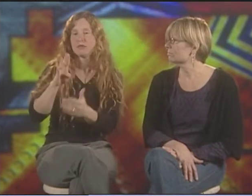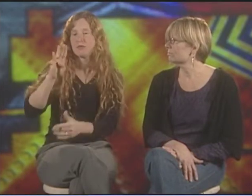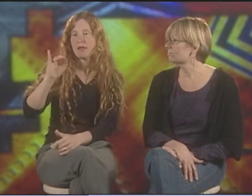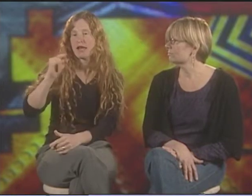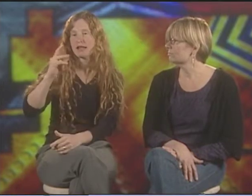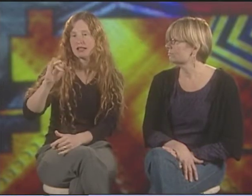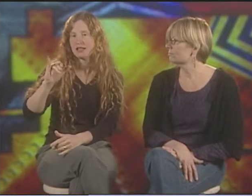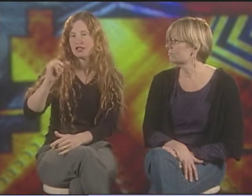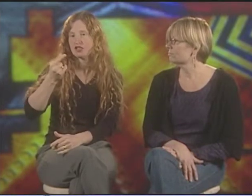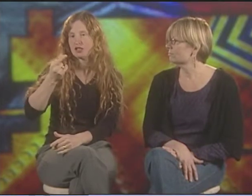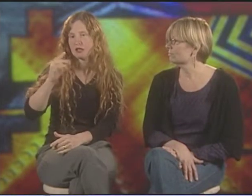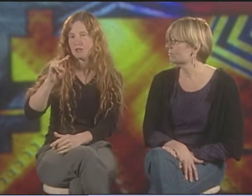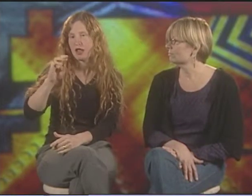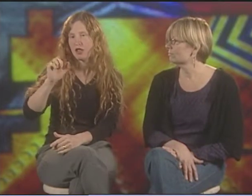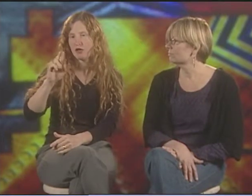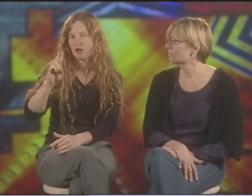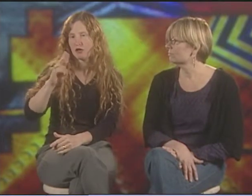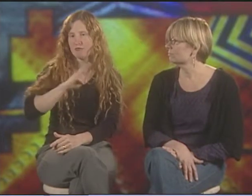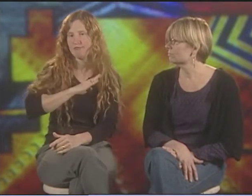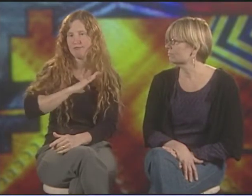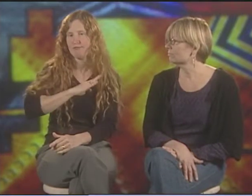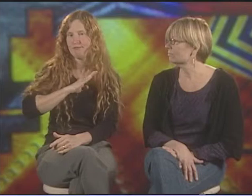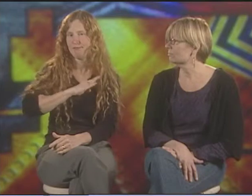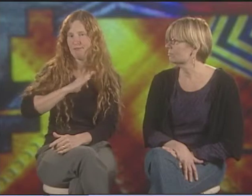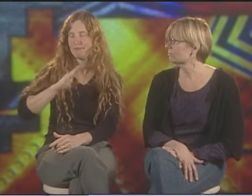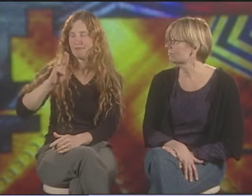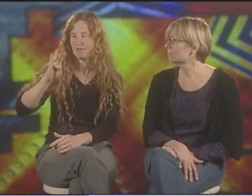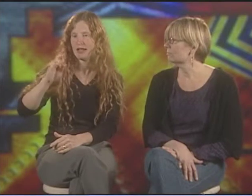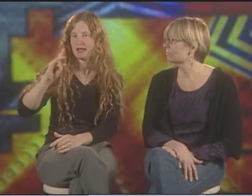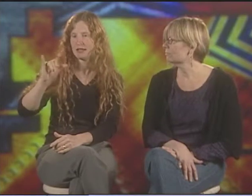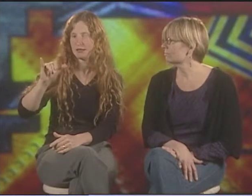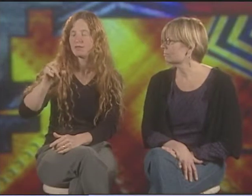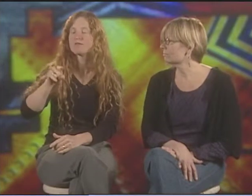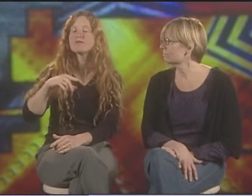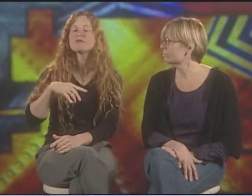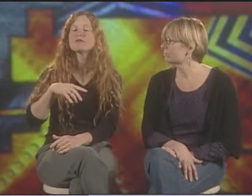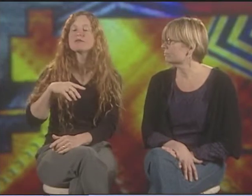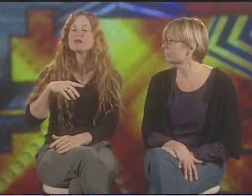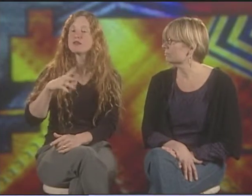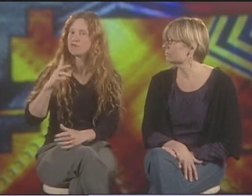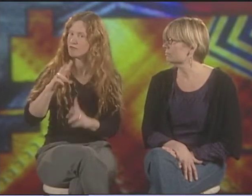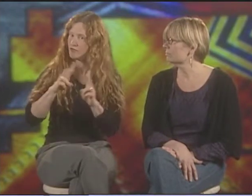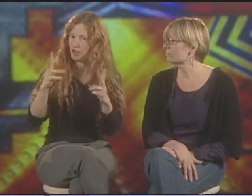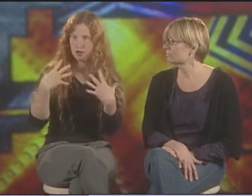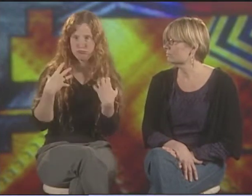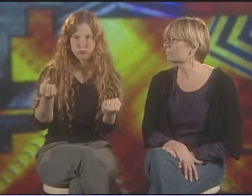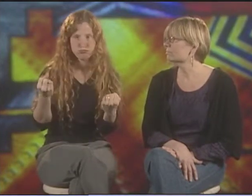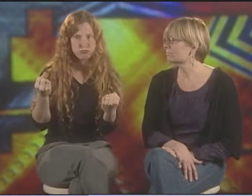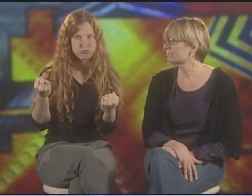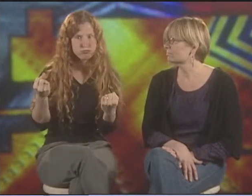BUT NOT REALLY MUCH KNOWN. THE FIRST RECOGNIZED DEAF ARTIST IN THE DE'VIA FRAMEWORK